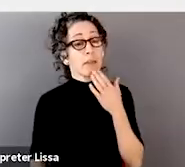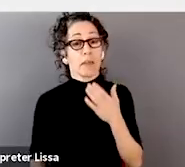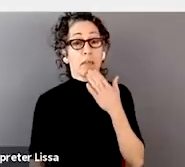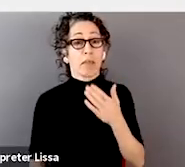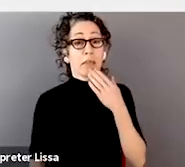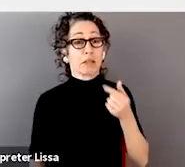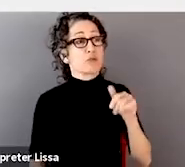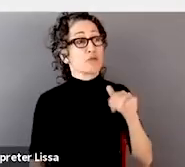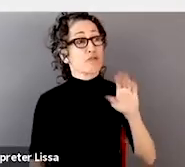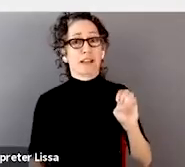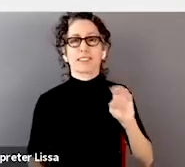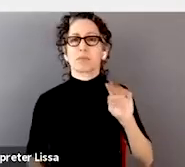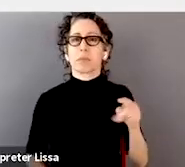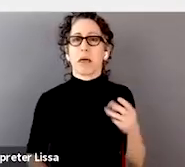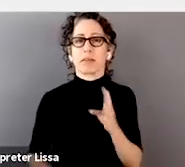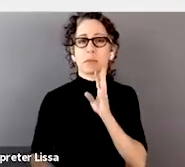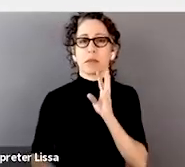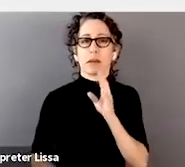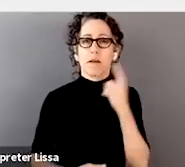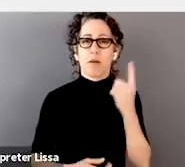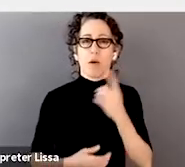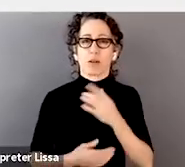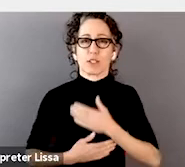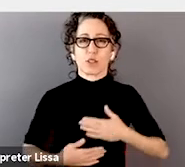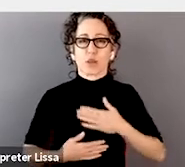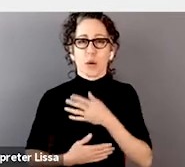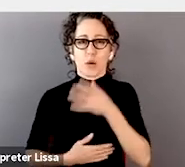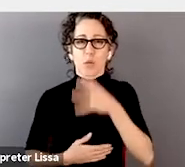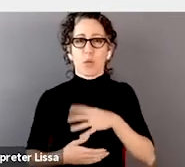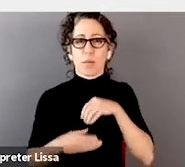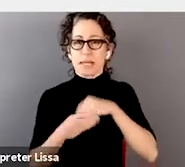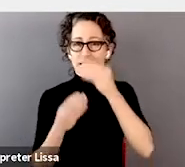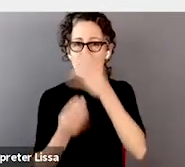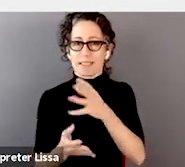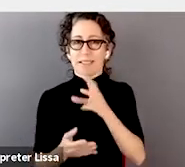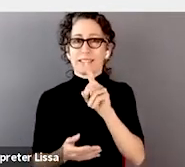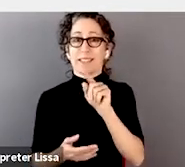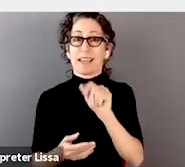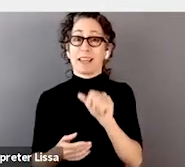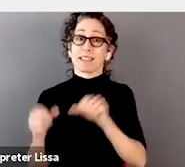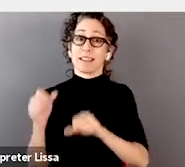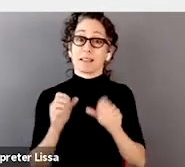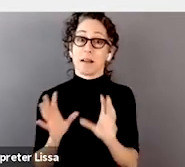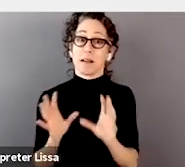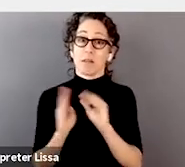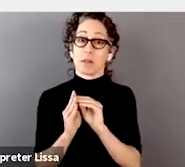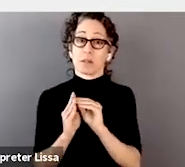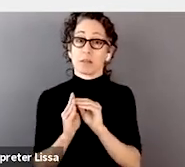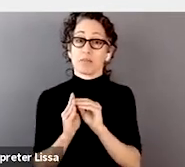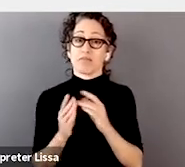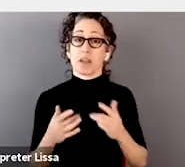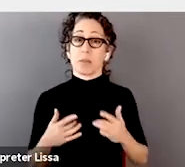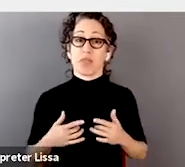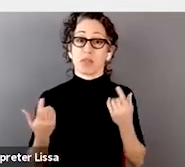I have always enjoyed the Women in Data Science conference and I'm really pleased to be able to be on the panel today.